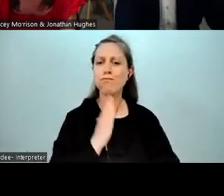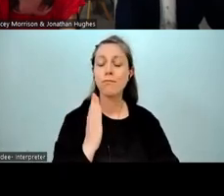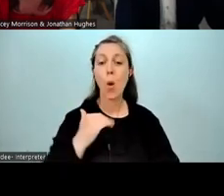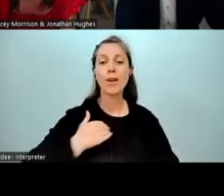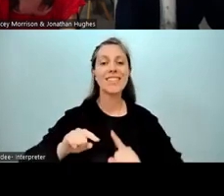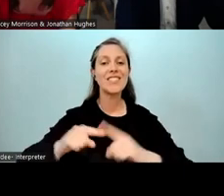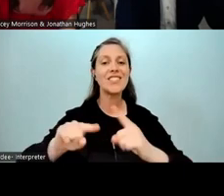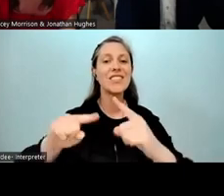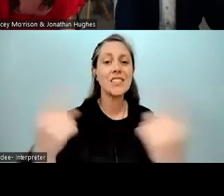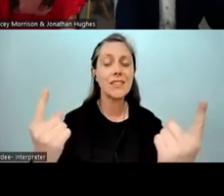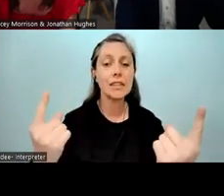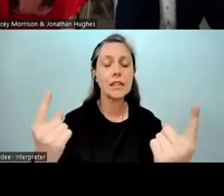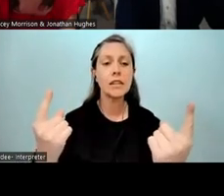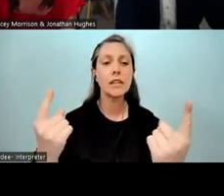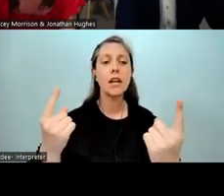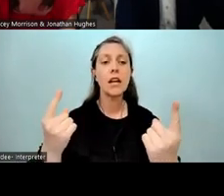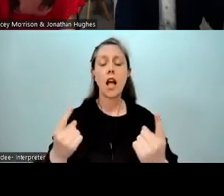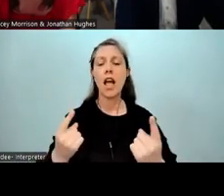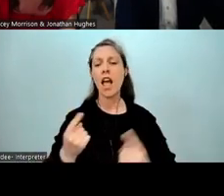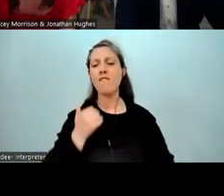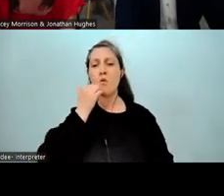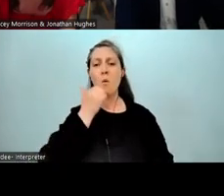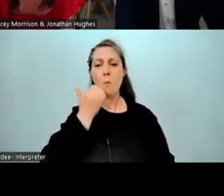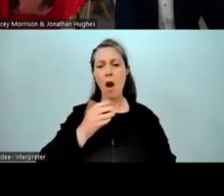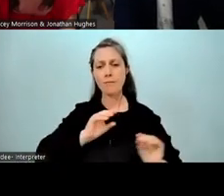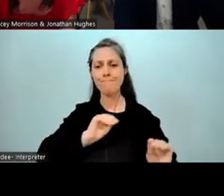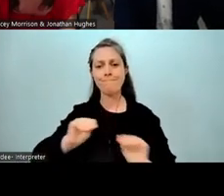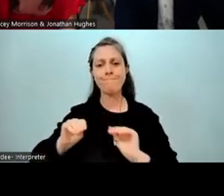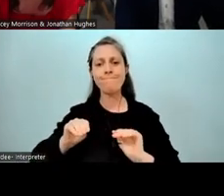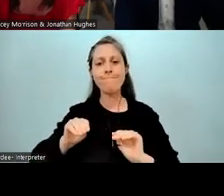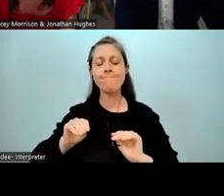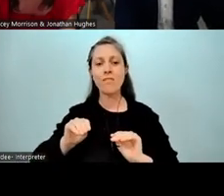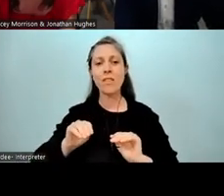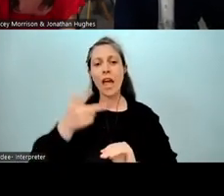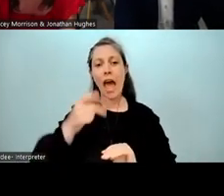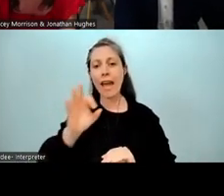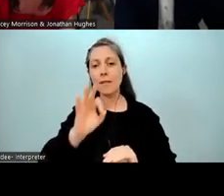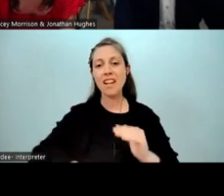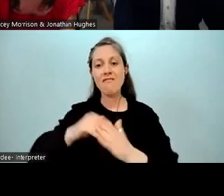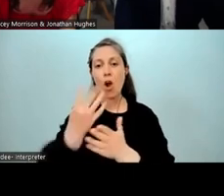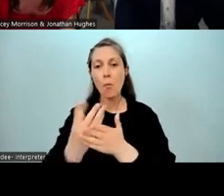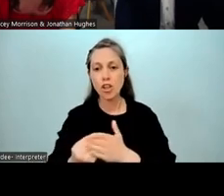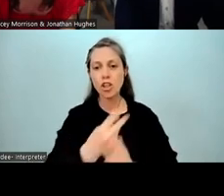And obviously an element of Māori medium education, 80% full immersion and obviously 20% English,